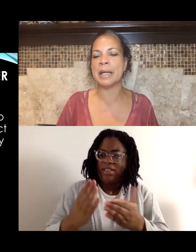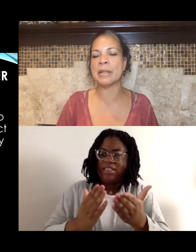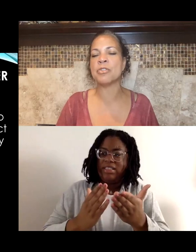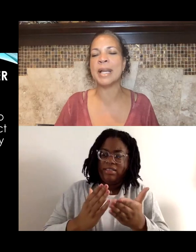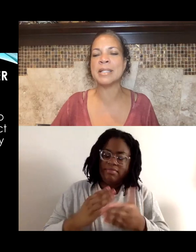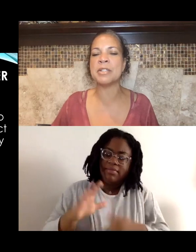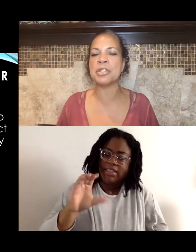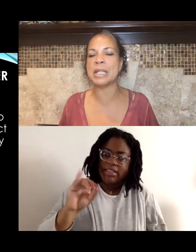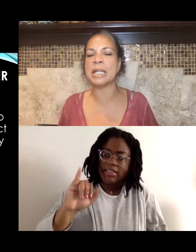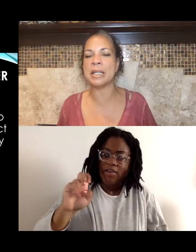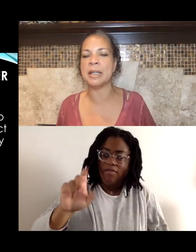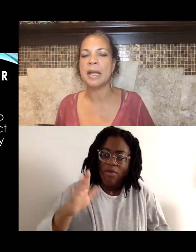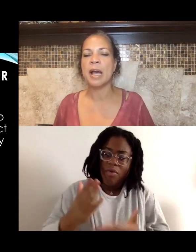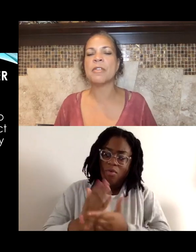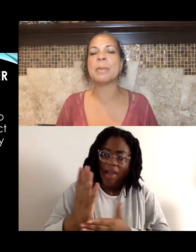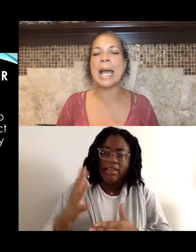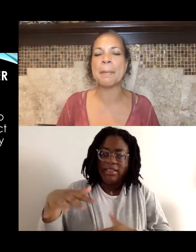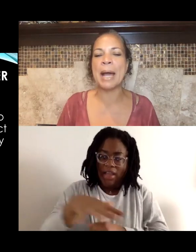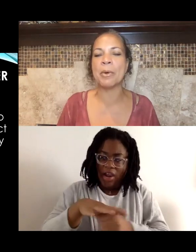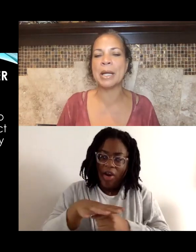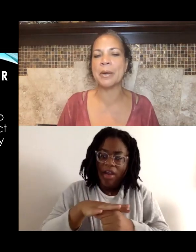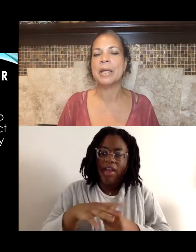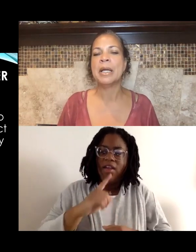and the transitioning in of the Black Power Era.